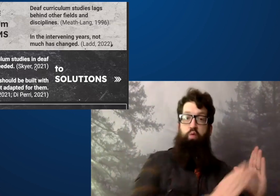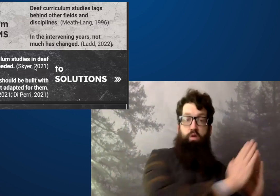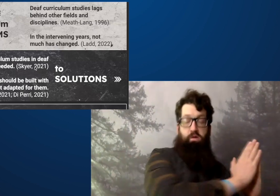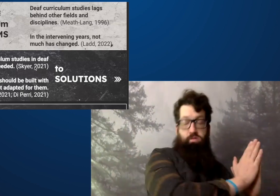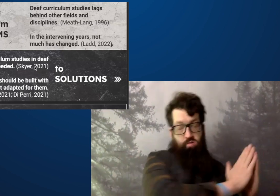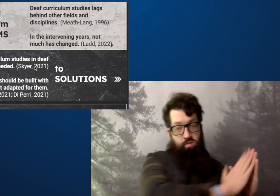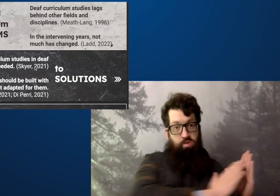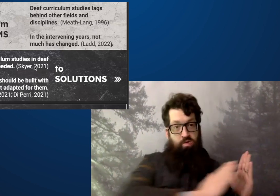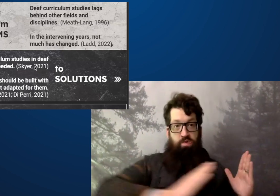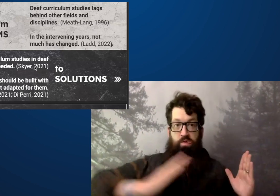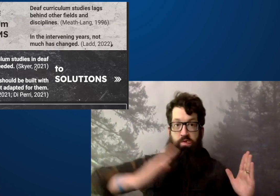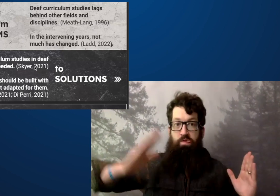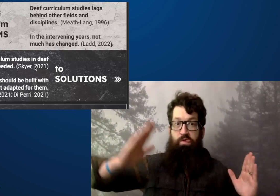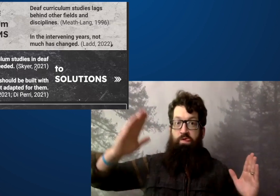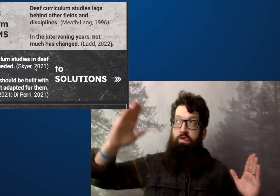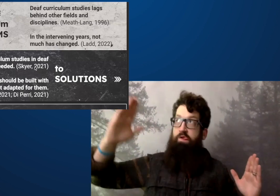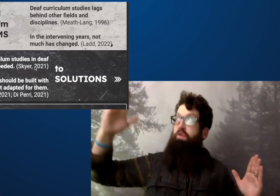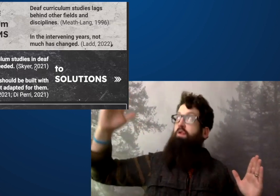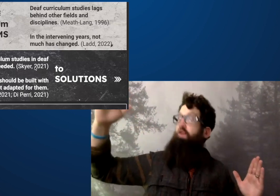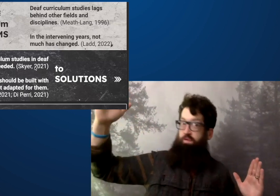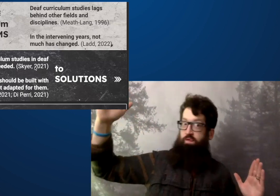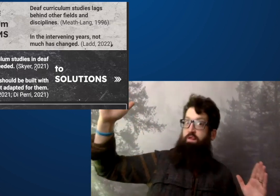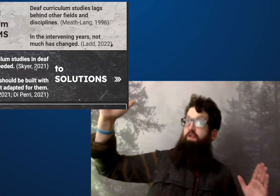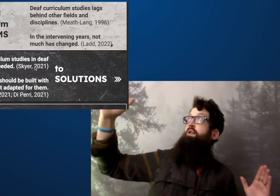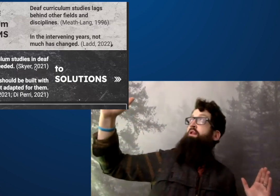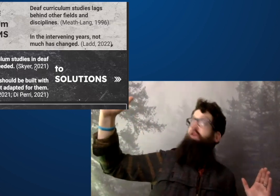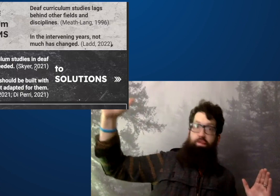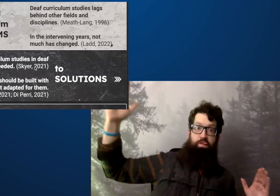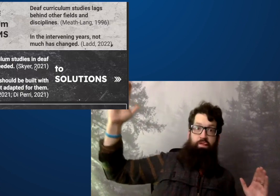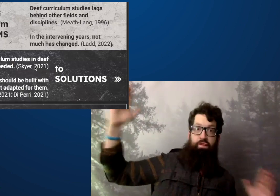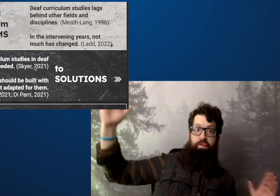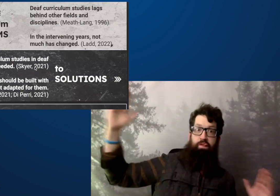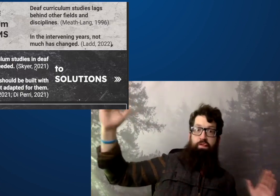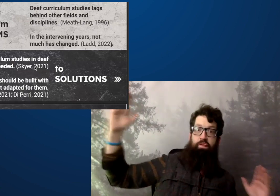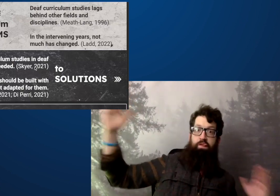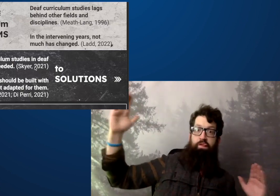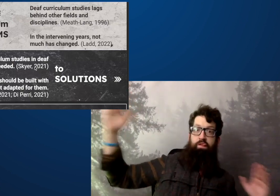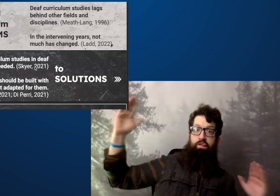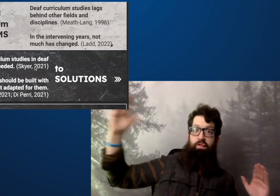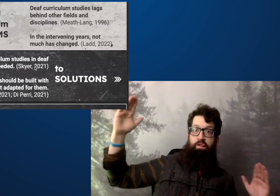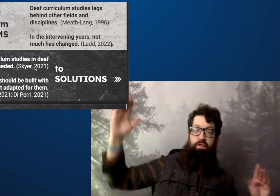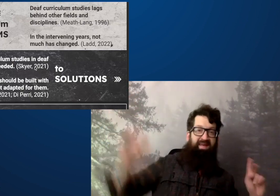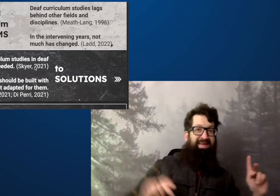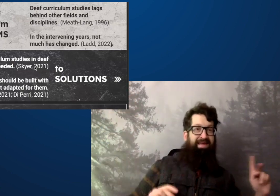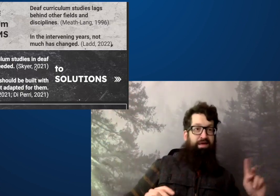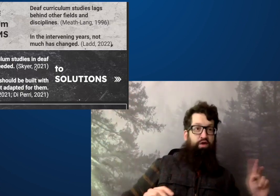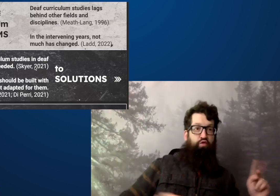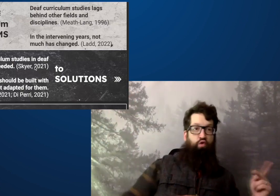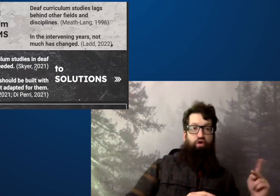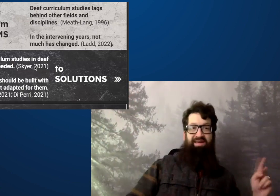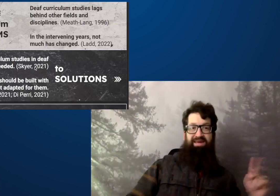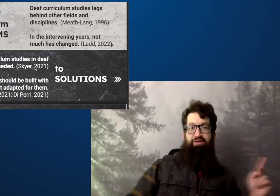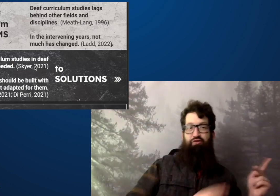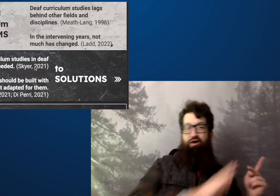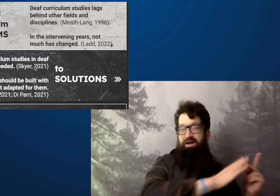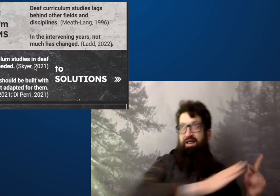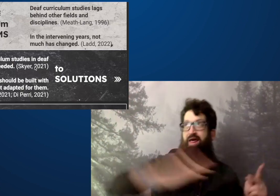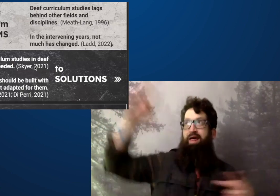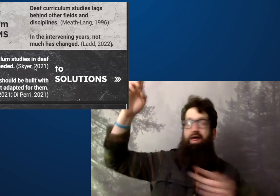But again, I just want to focus on the fact that there is an enormous